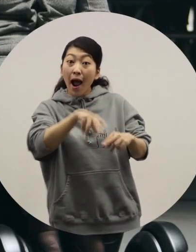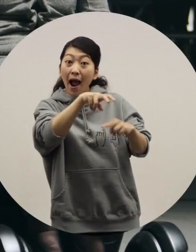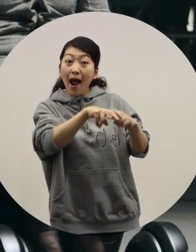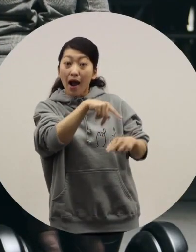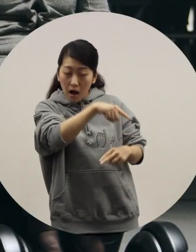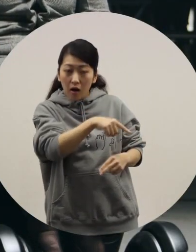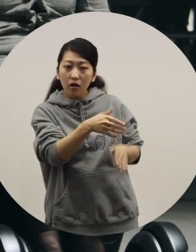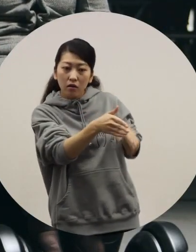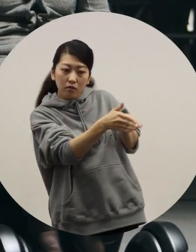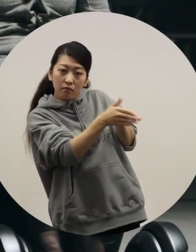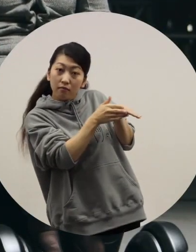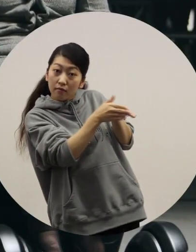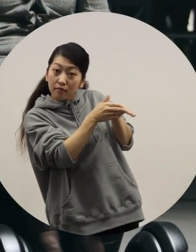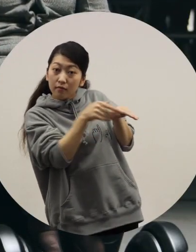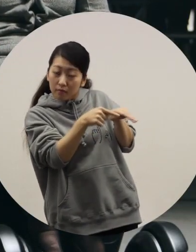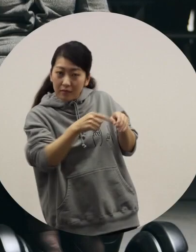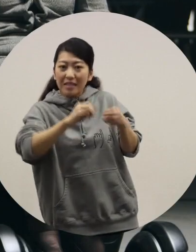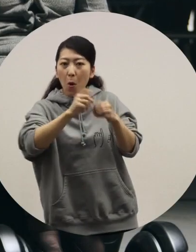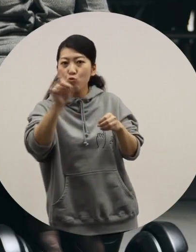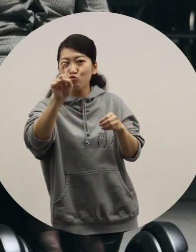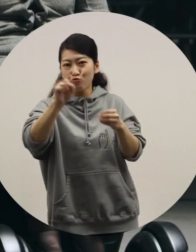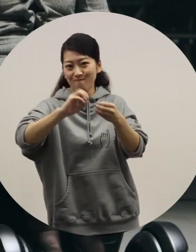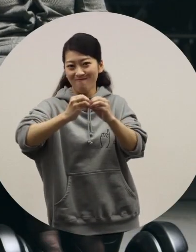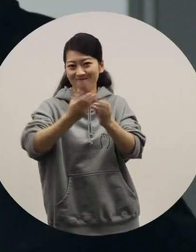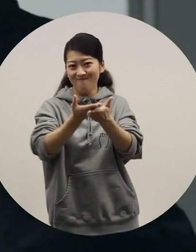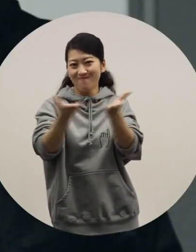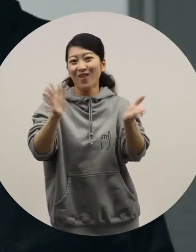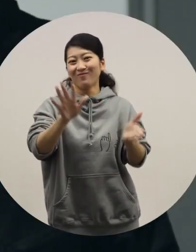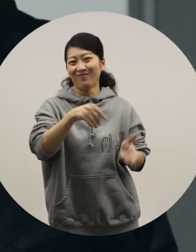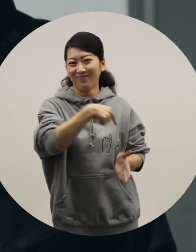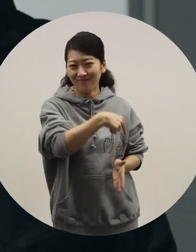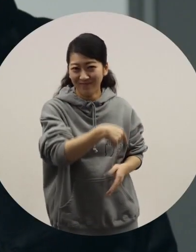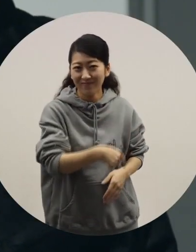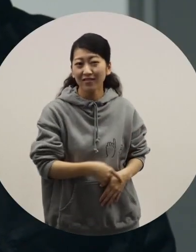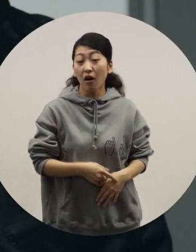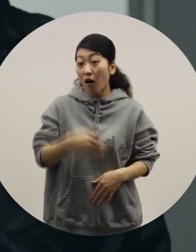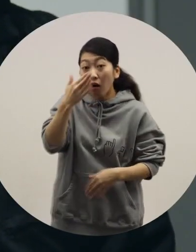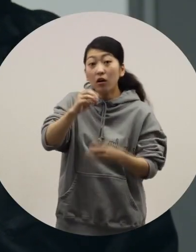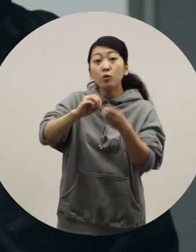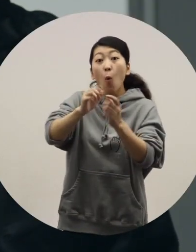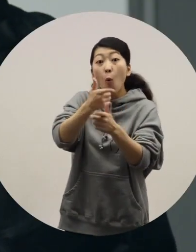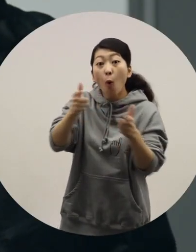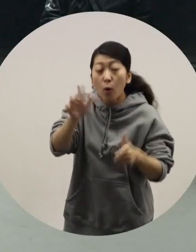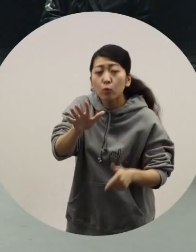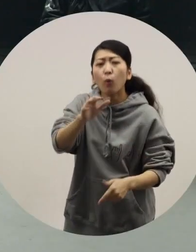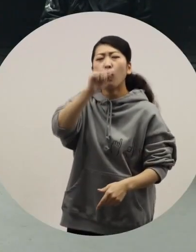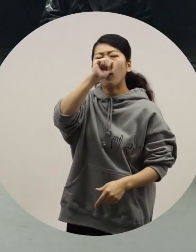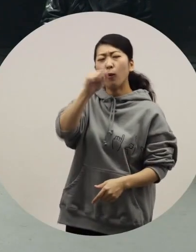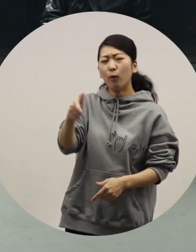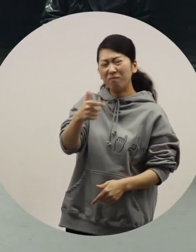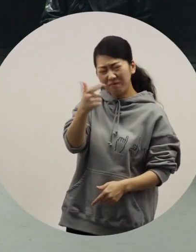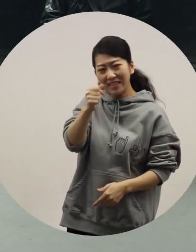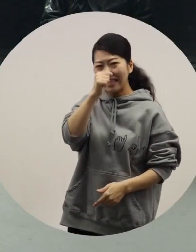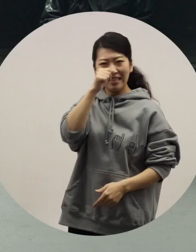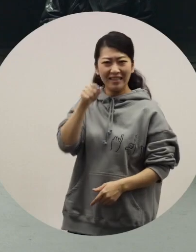from 10 colors. So there are color options, too. That sounds wonderful.